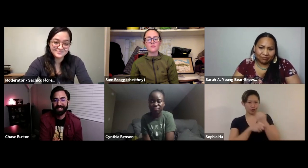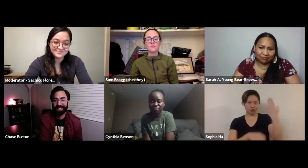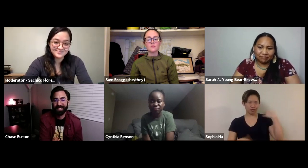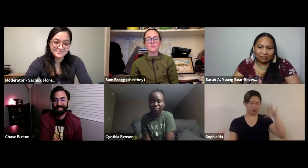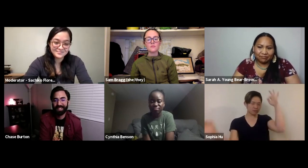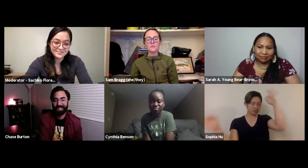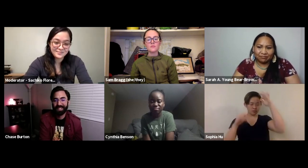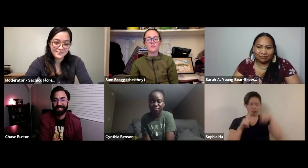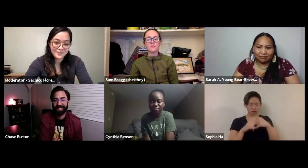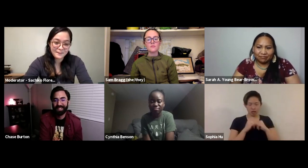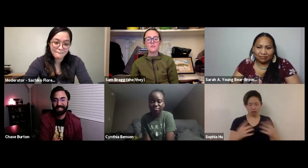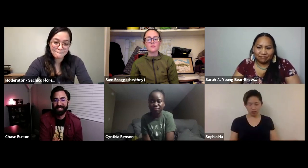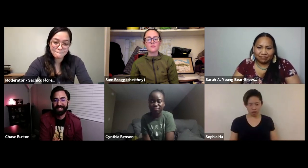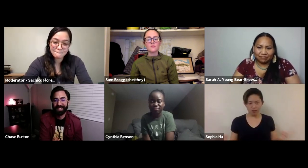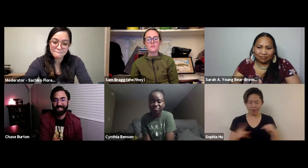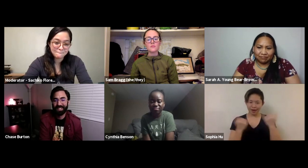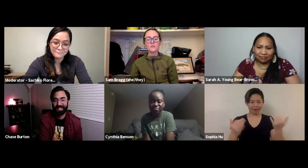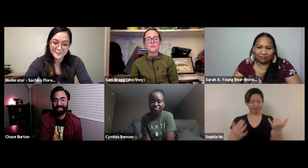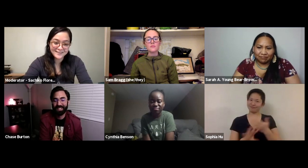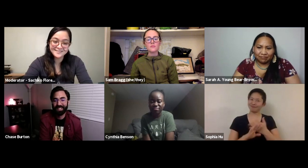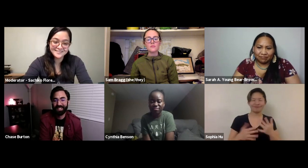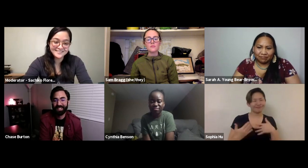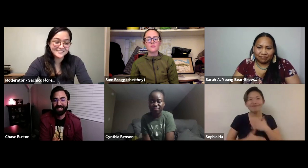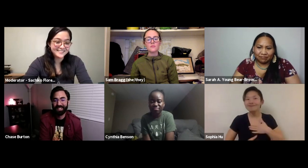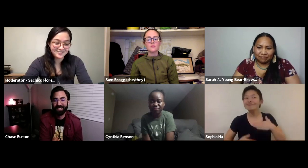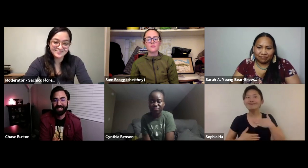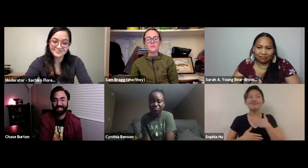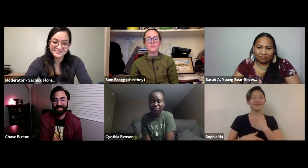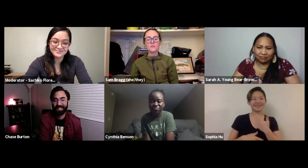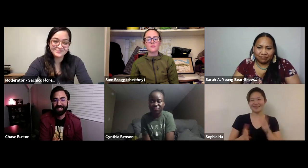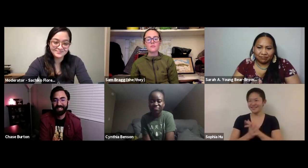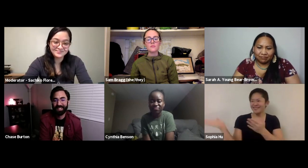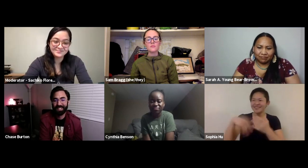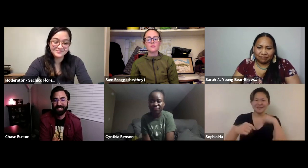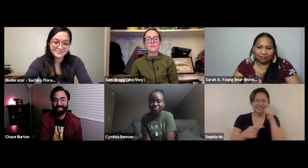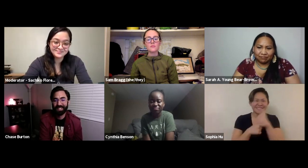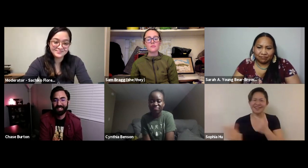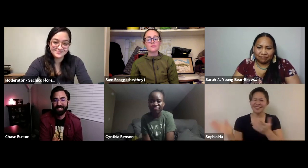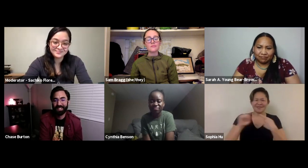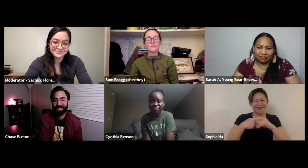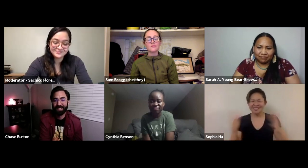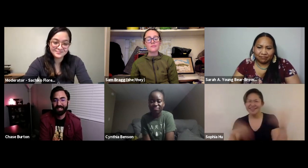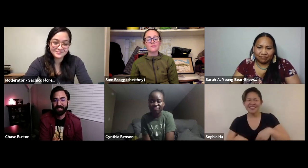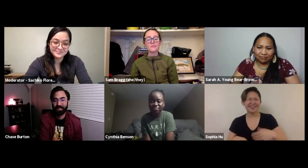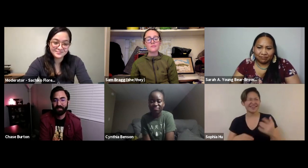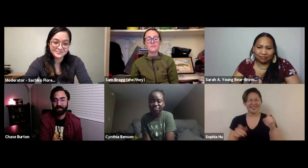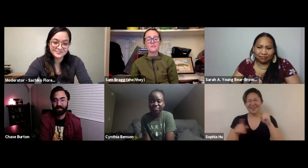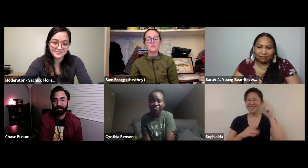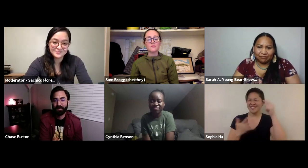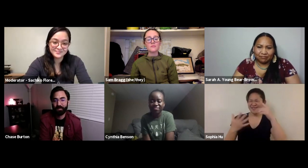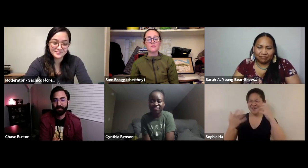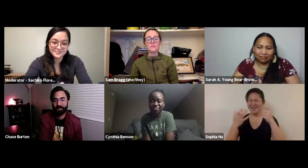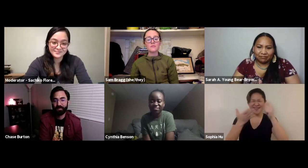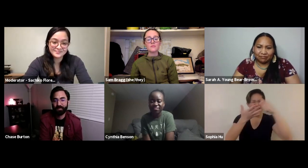where I look back and four or so years ago I had no idea what I was doing but then fast